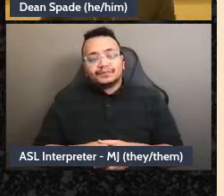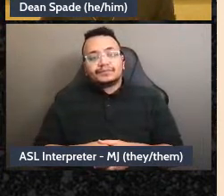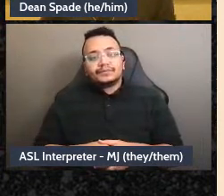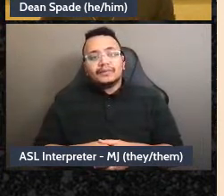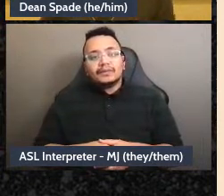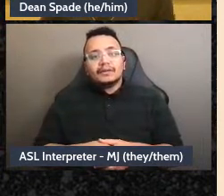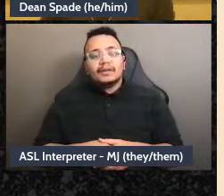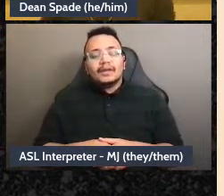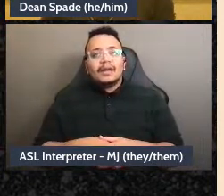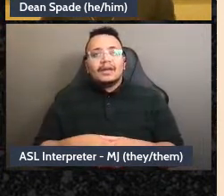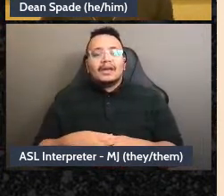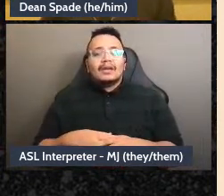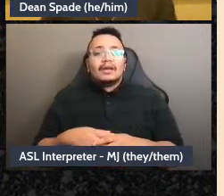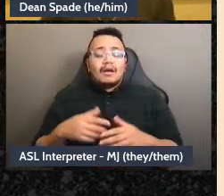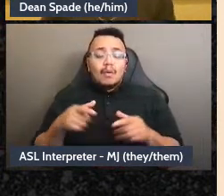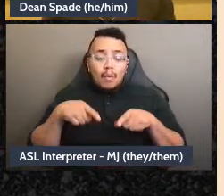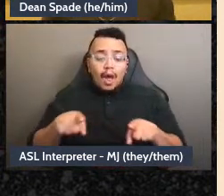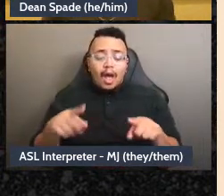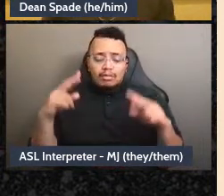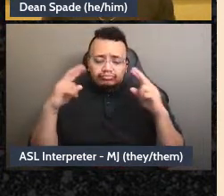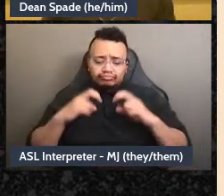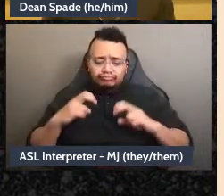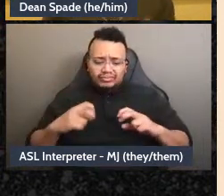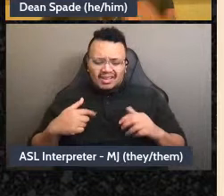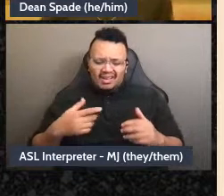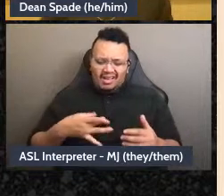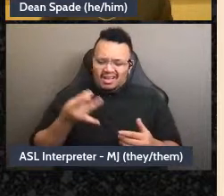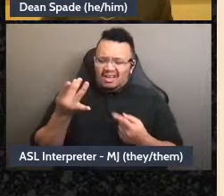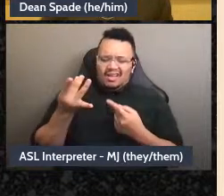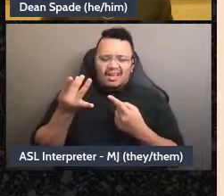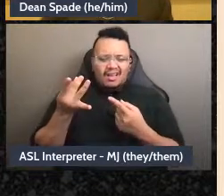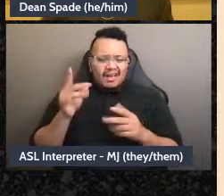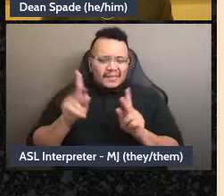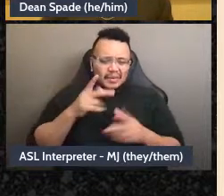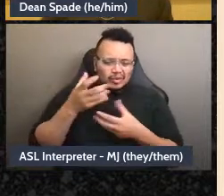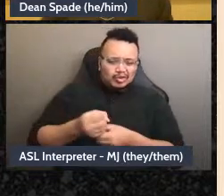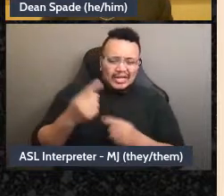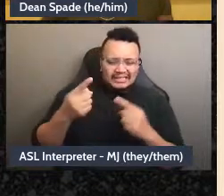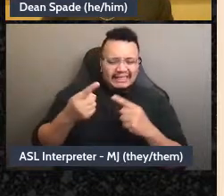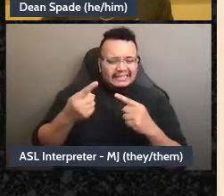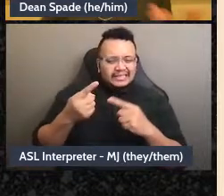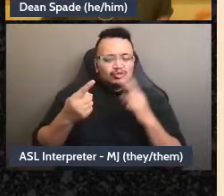that but being, like, “is this a space where I could see any transformation of that? Could I try